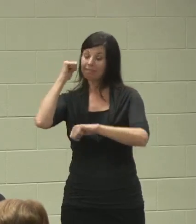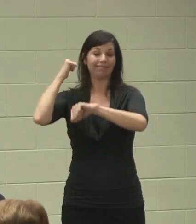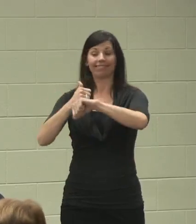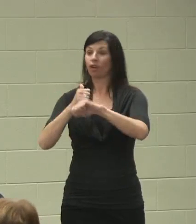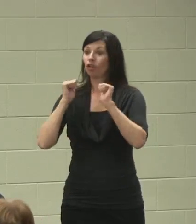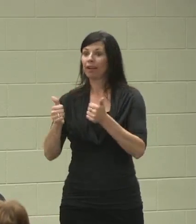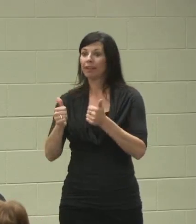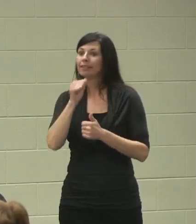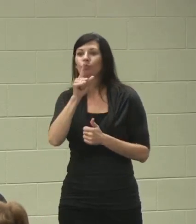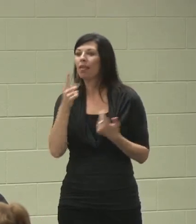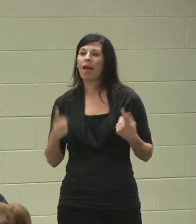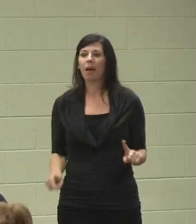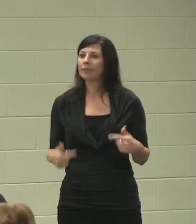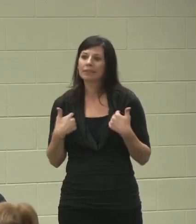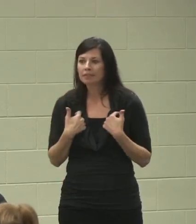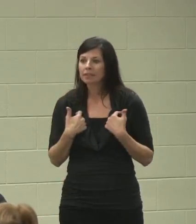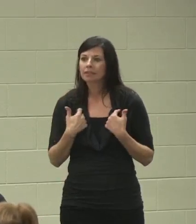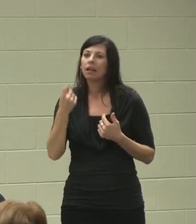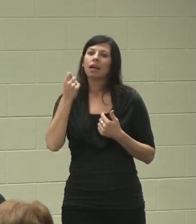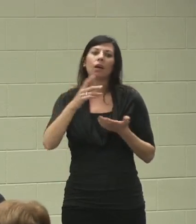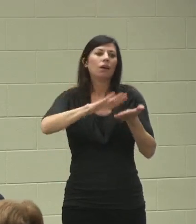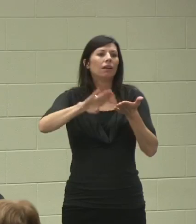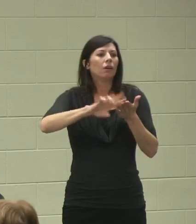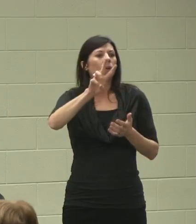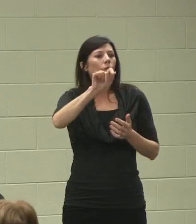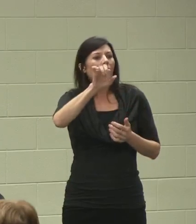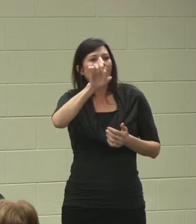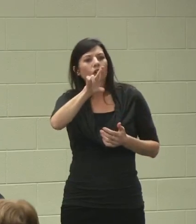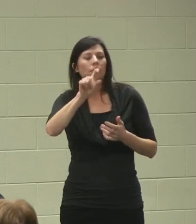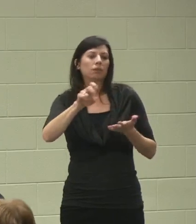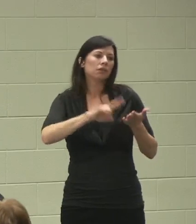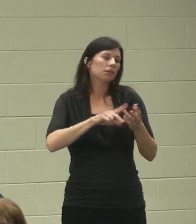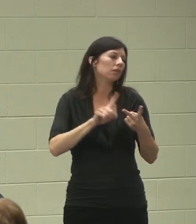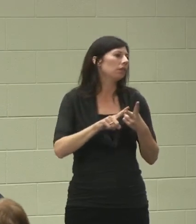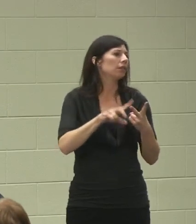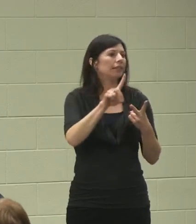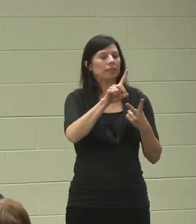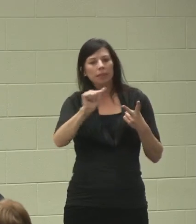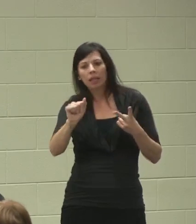didn't actually occur, because there's waivers you have to have. There's disabilities and diagnoses